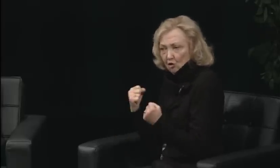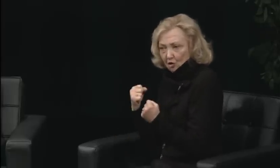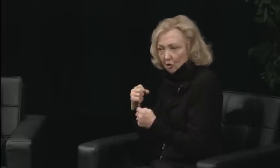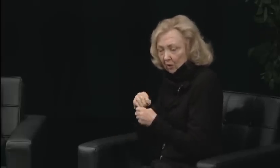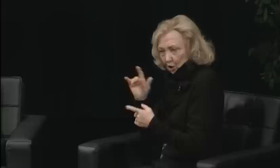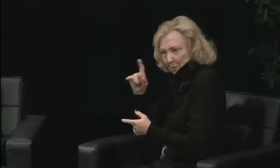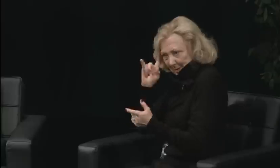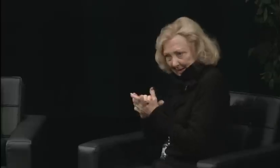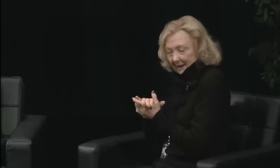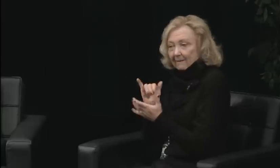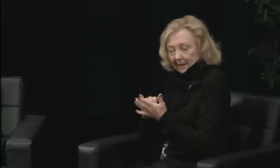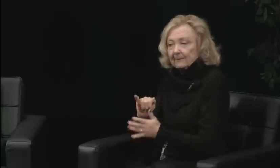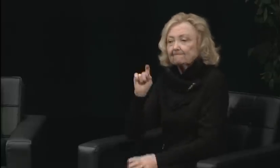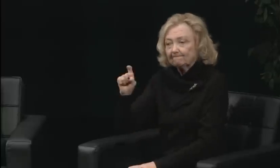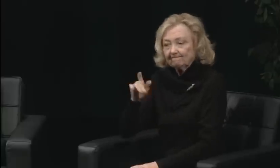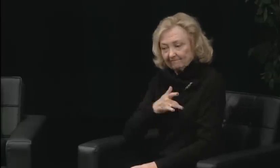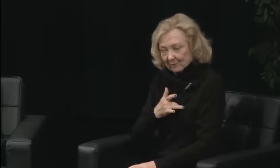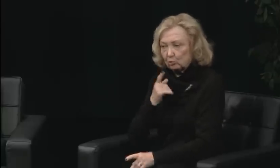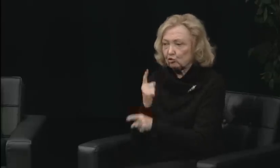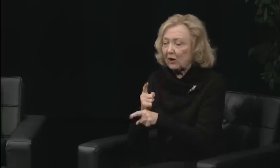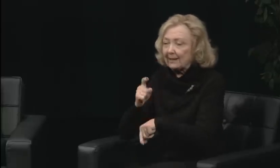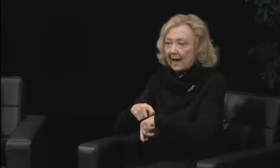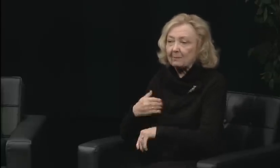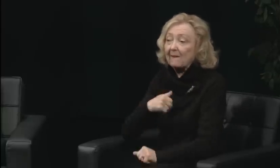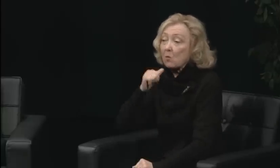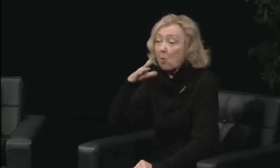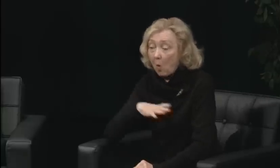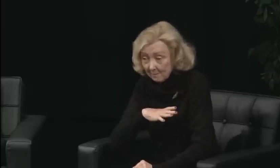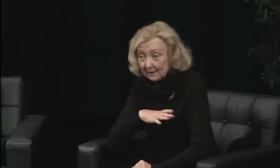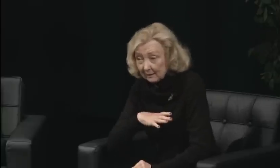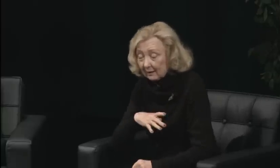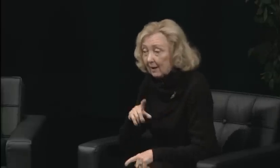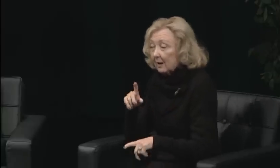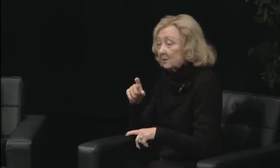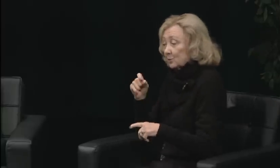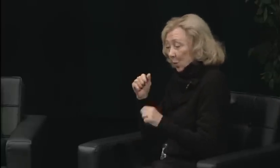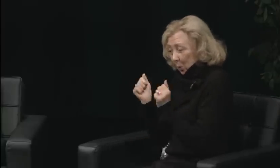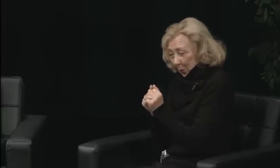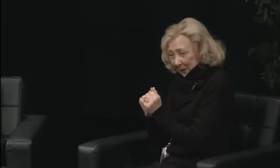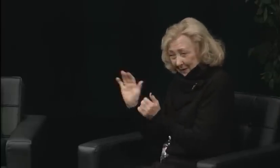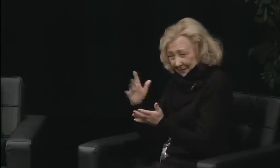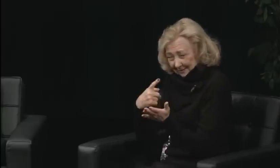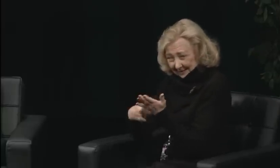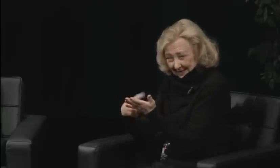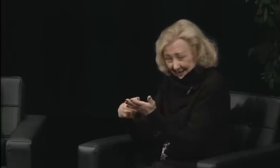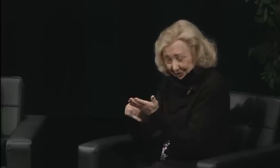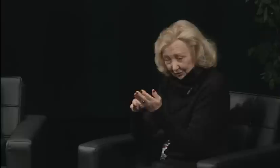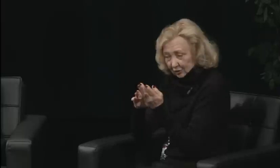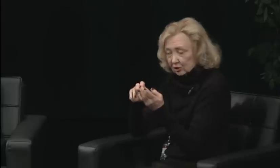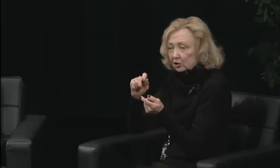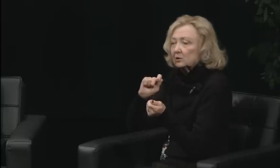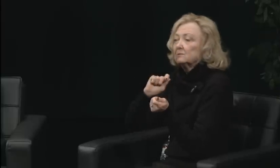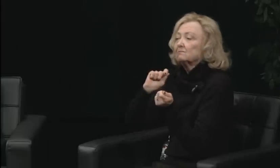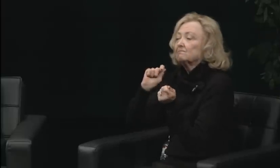The four student leaders were chosen by the seven ducks, and they really led that process,